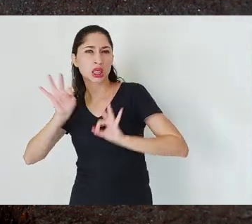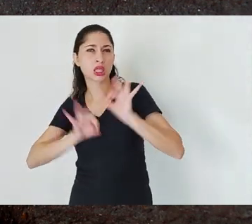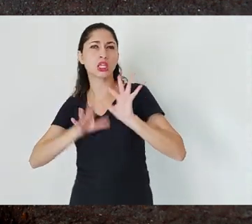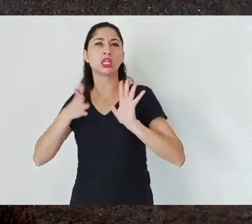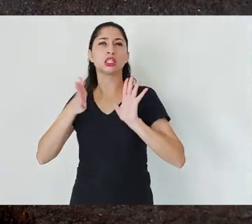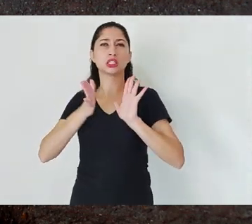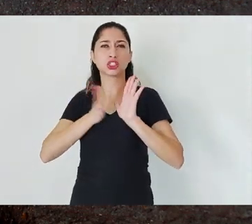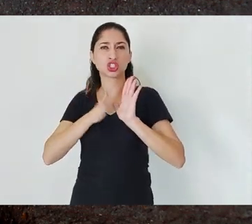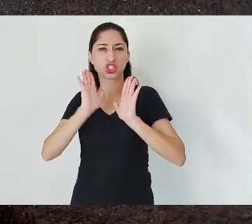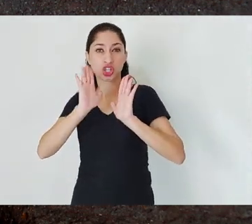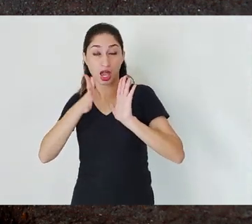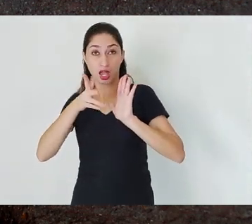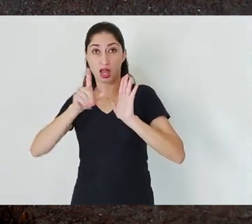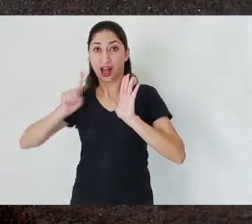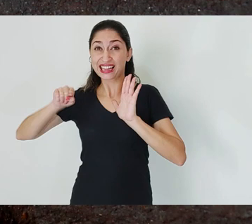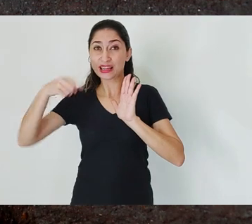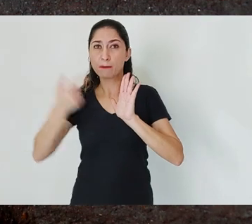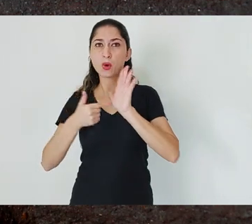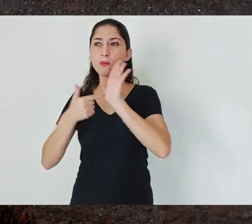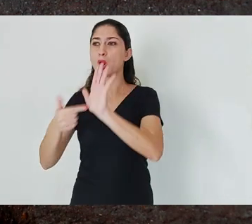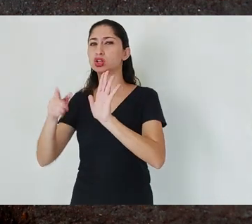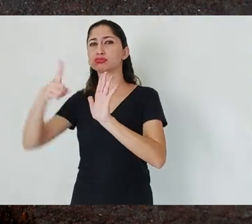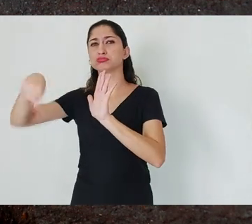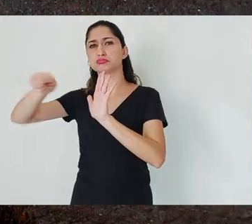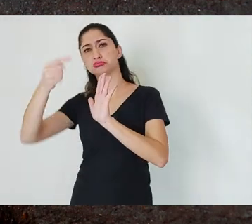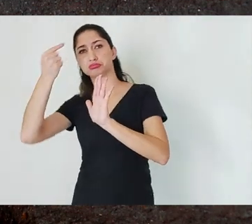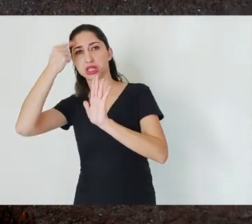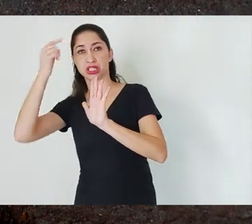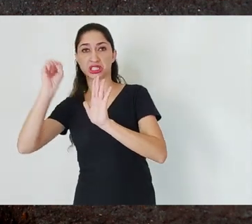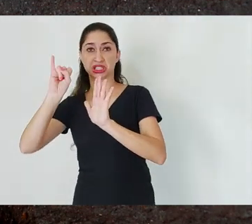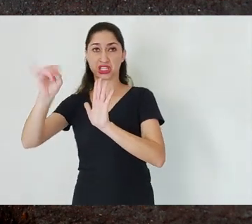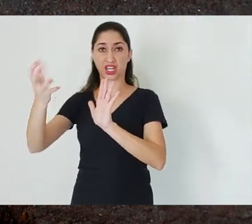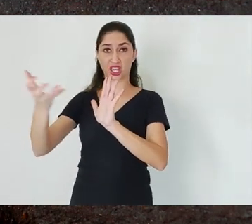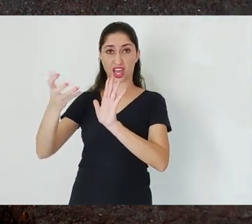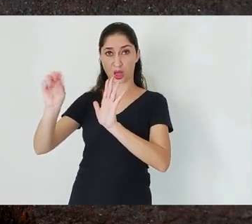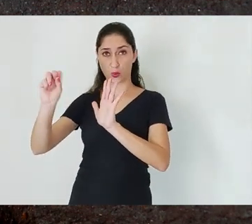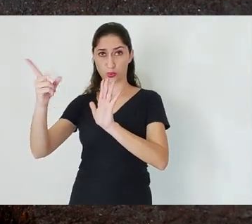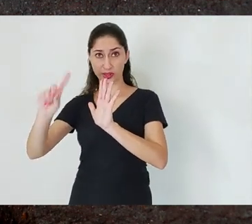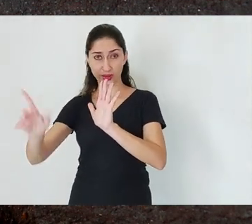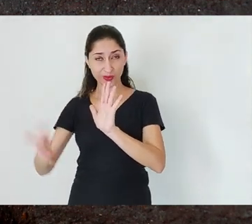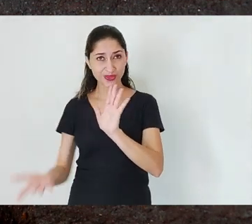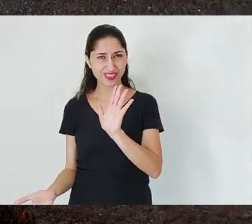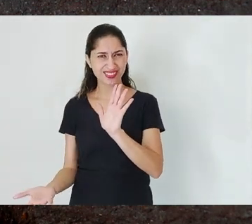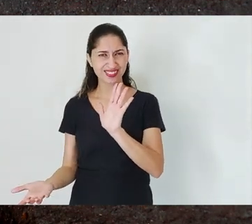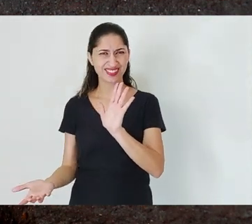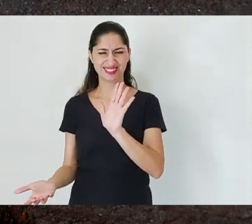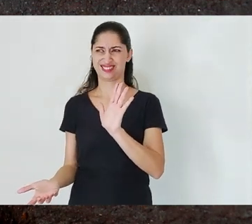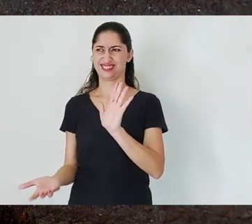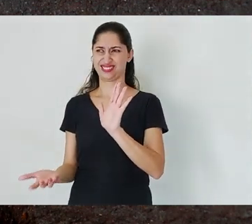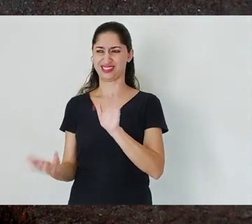well-structured -- drafted, let's say -- what will be imposed on Vale, then you can step in.